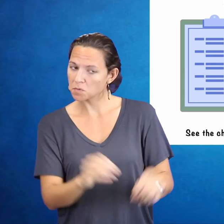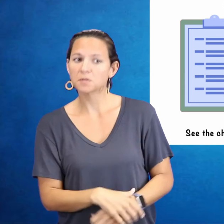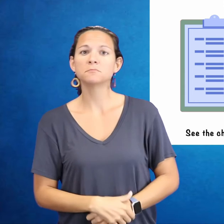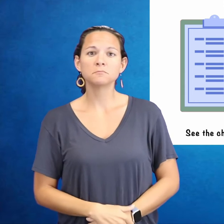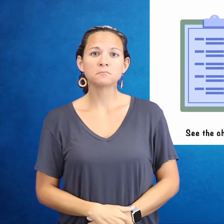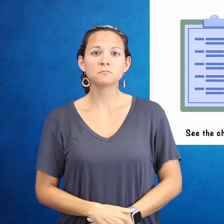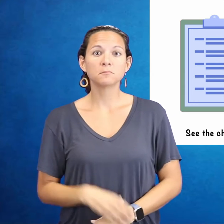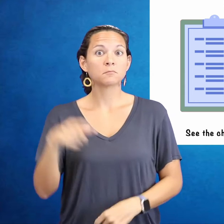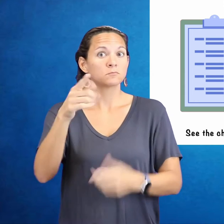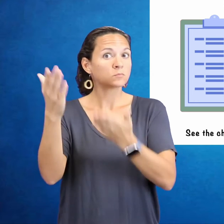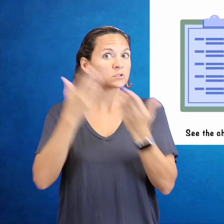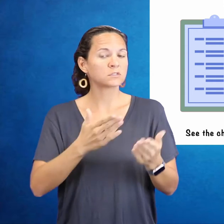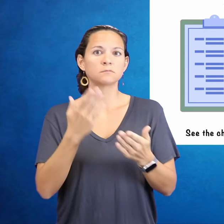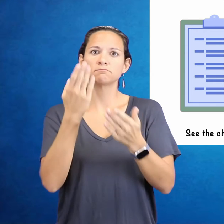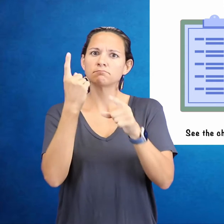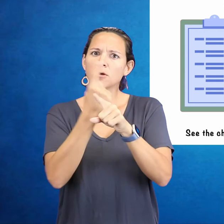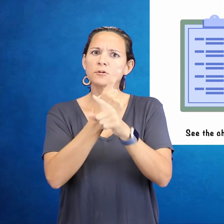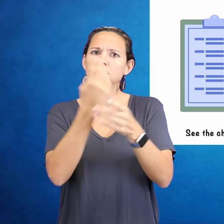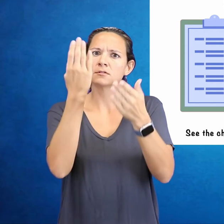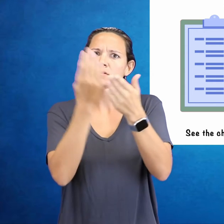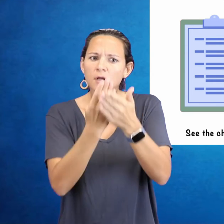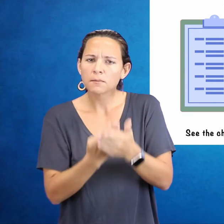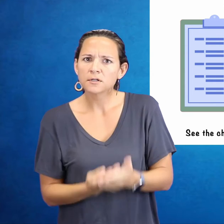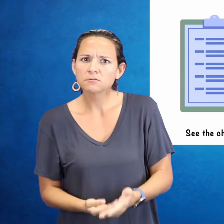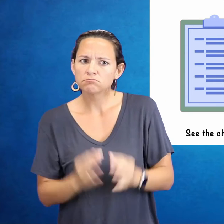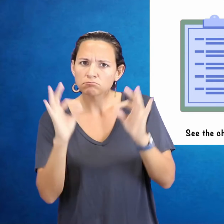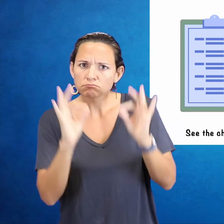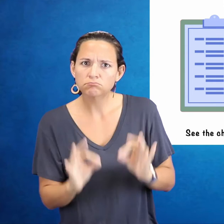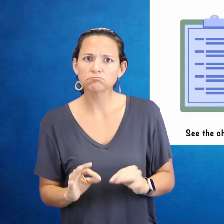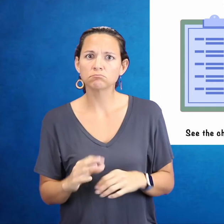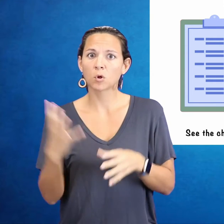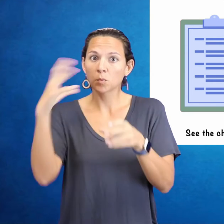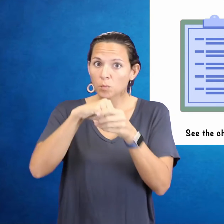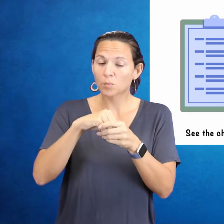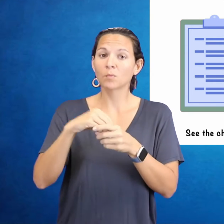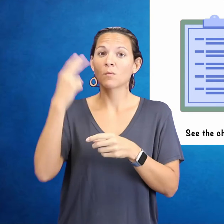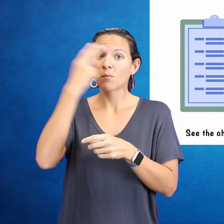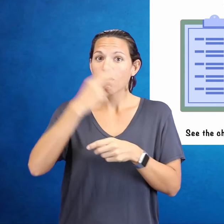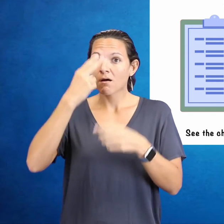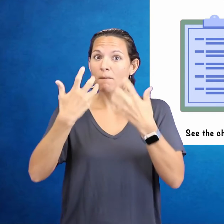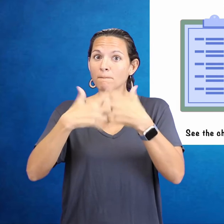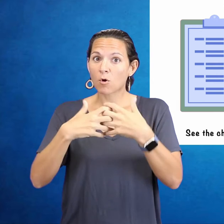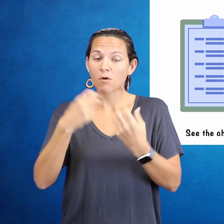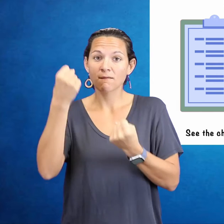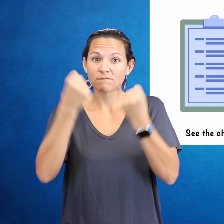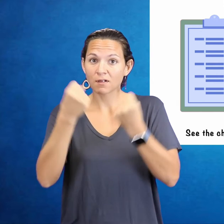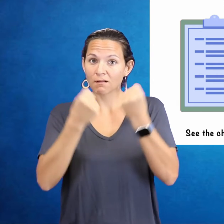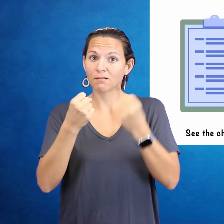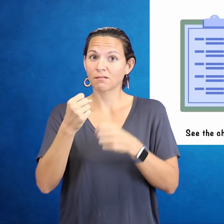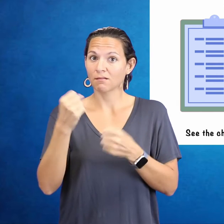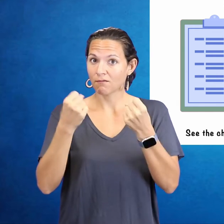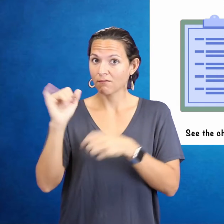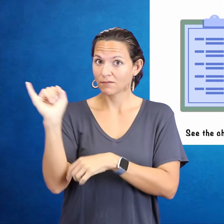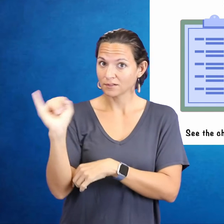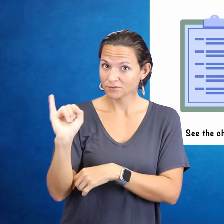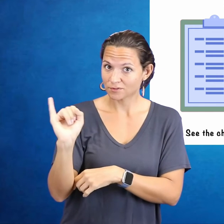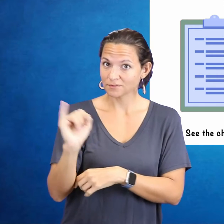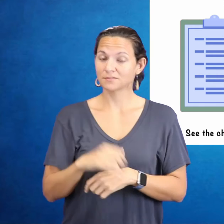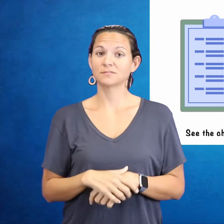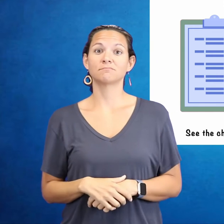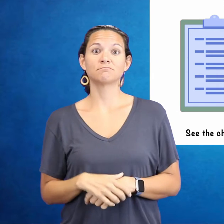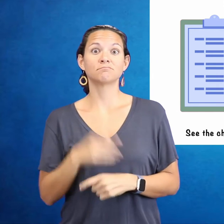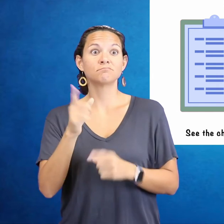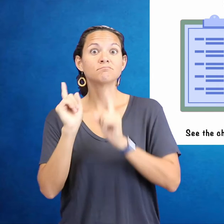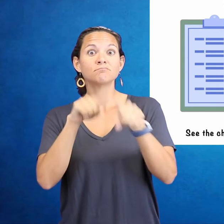Proper documents including Hawaiʻi motor vehicle insurance.